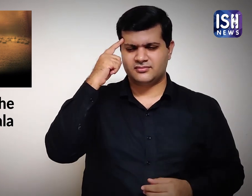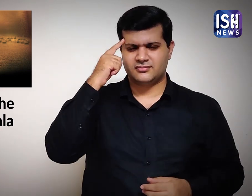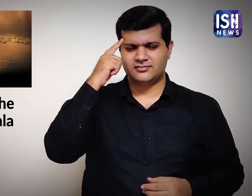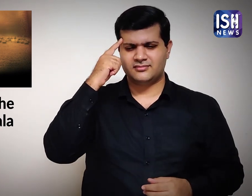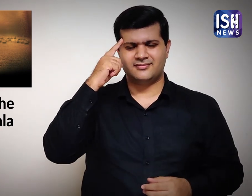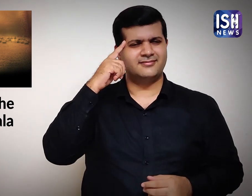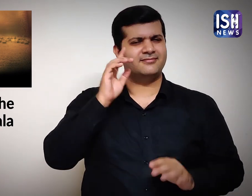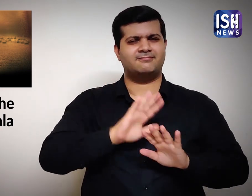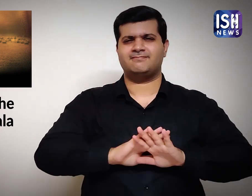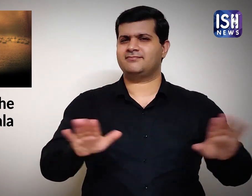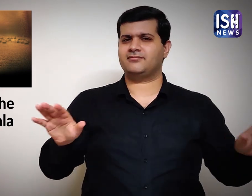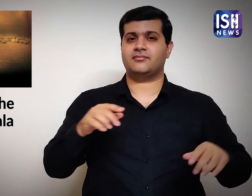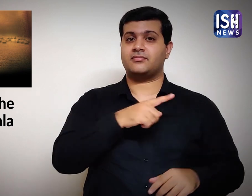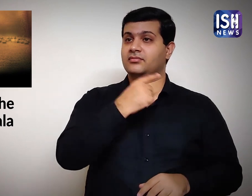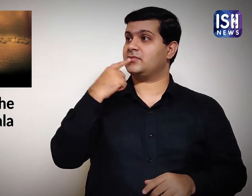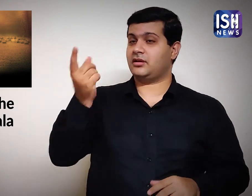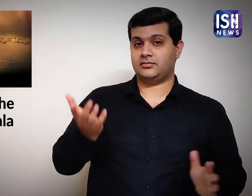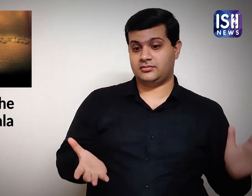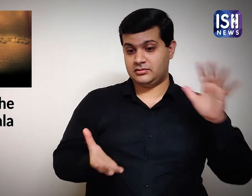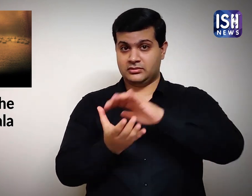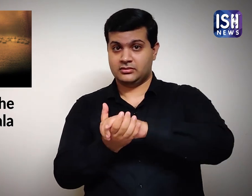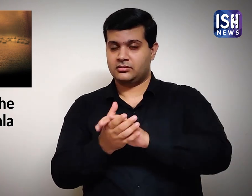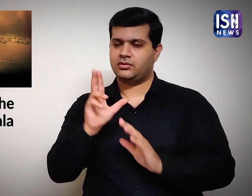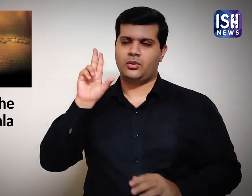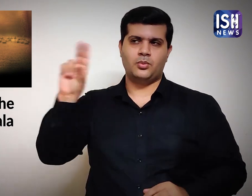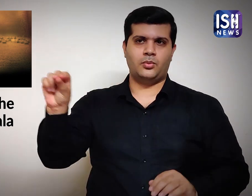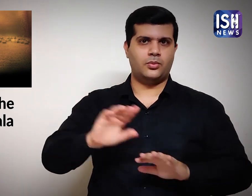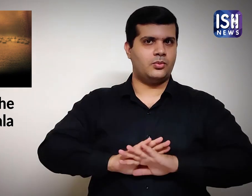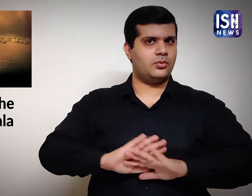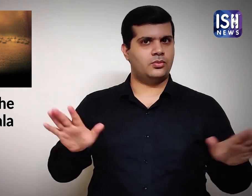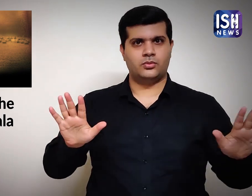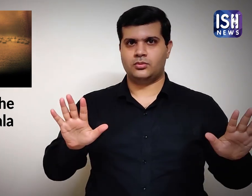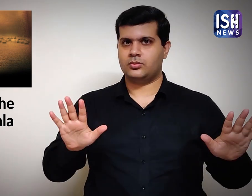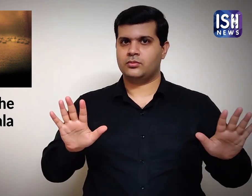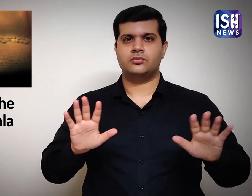Hussain refused to give allegiance.